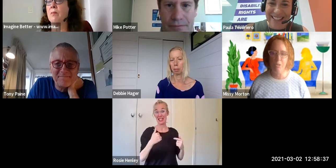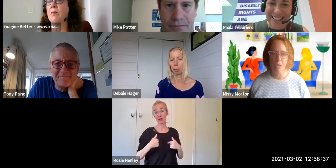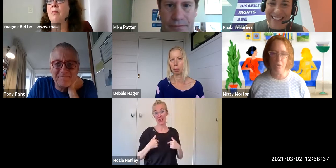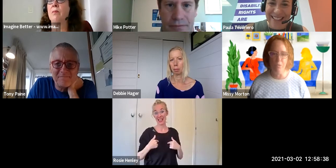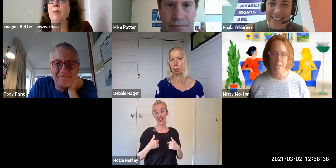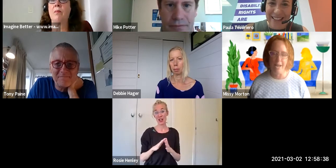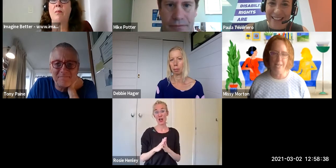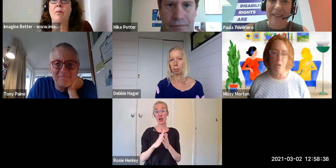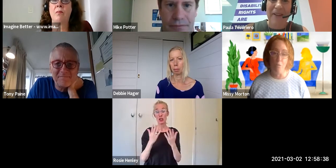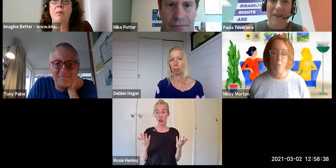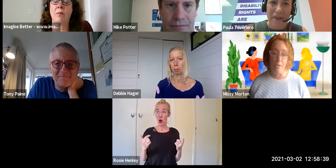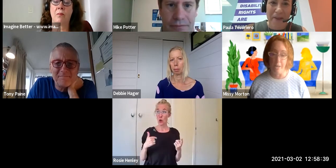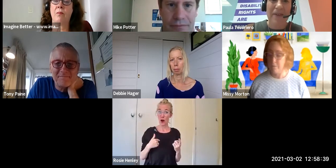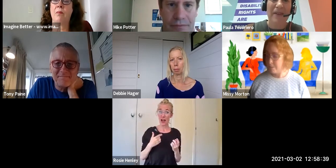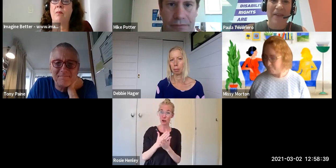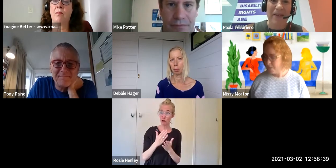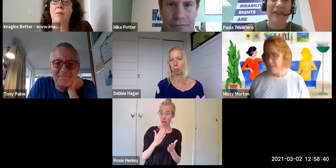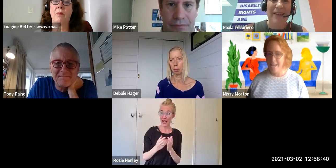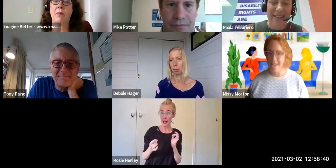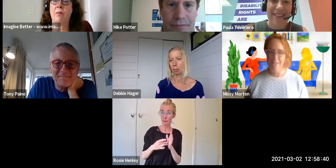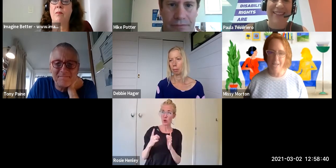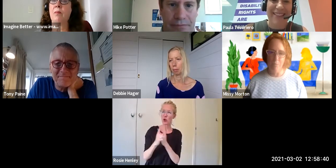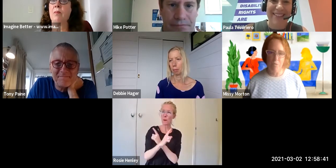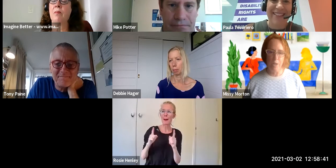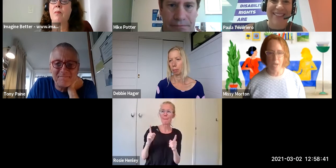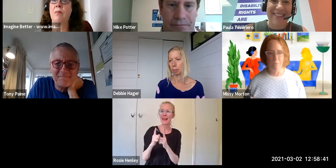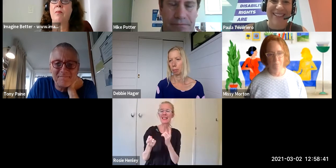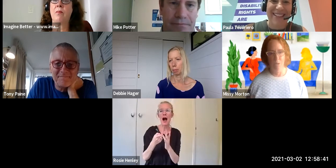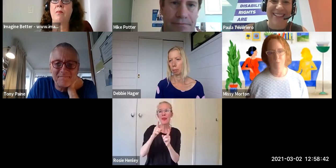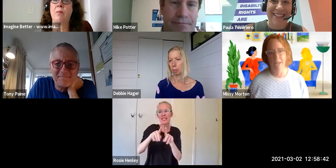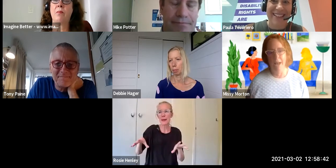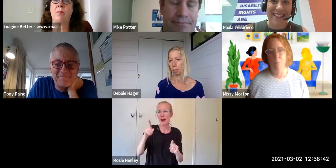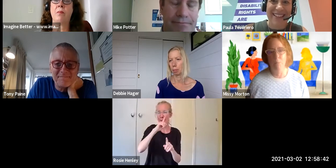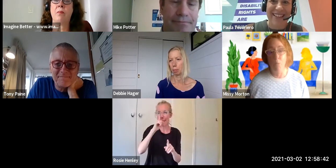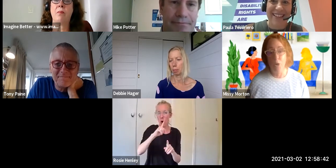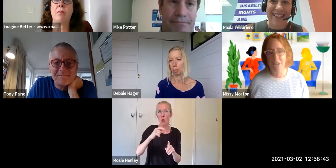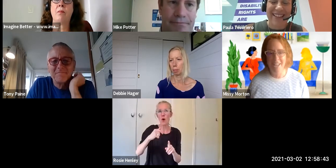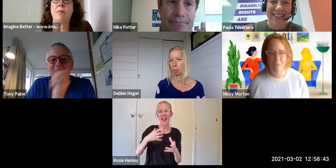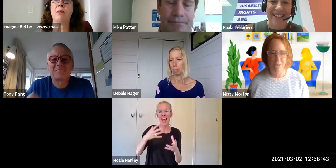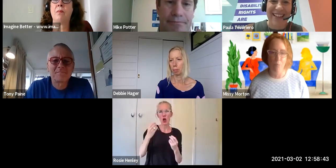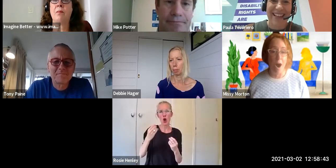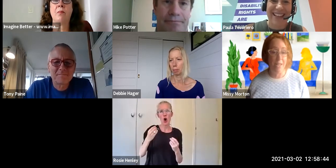learning over how to get over ourselves. And think about how that might work and why that's